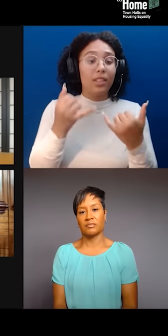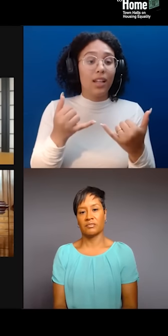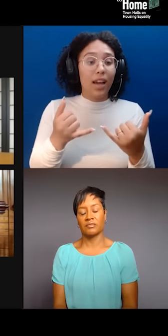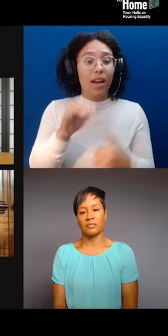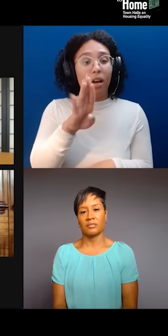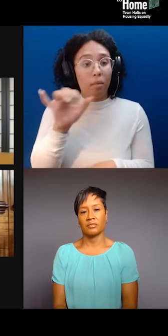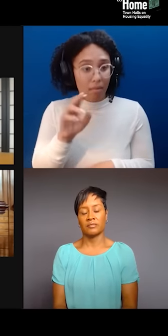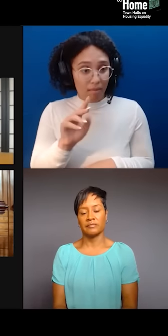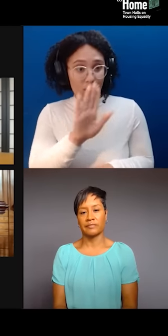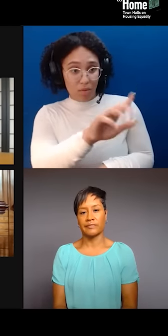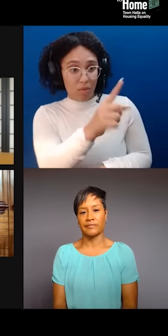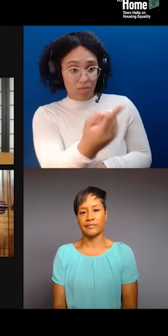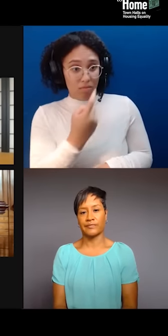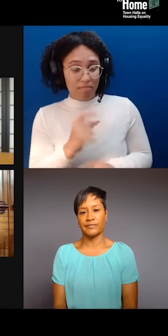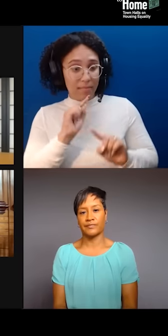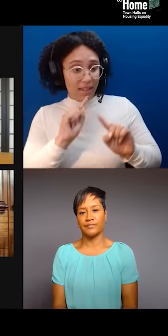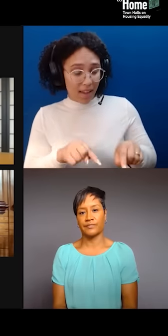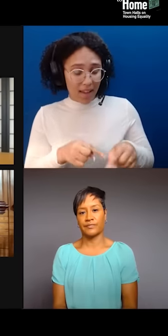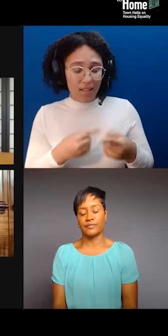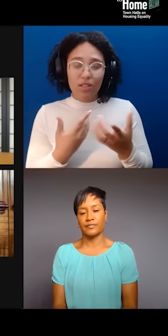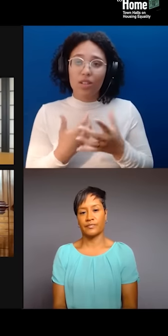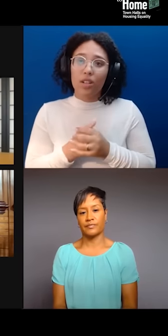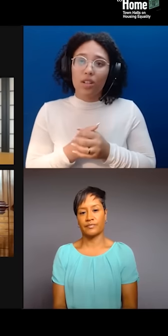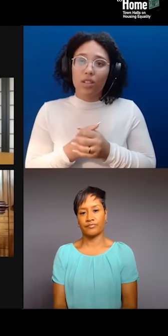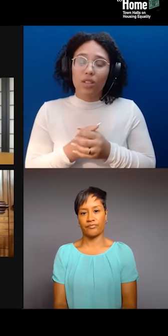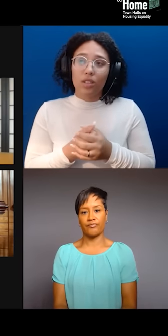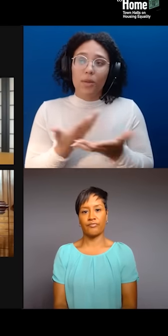a lot of those folks benefit from what I call our heritage,